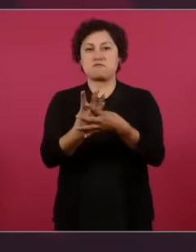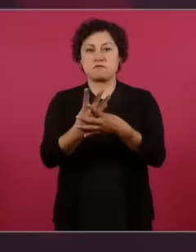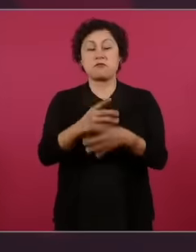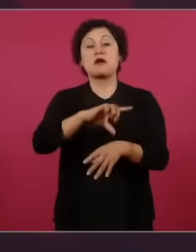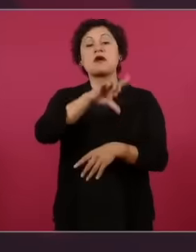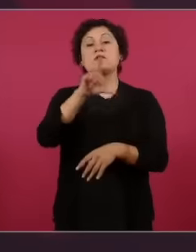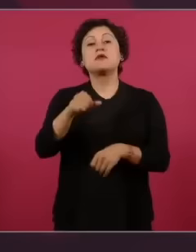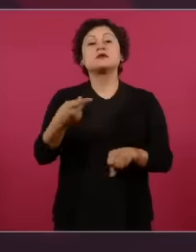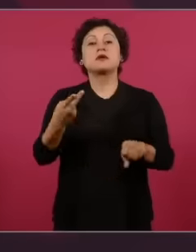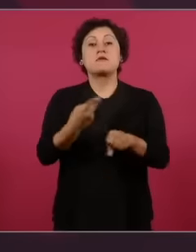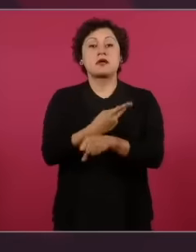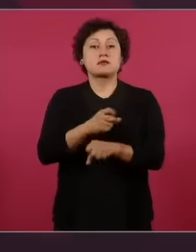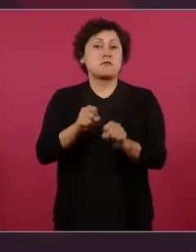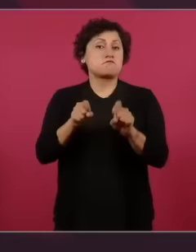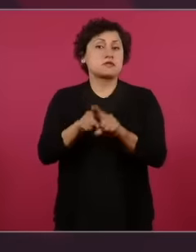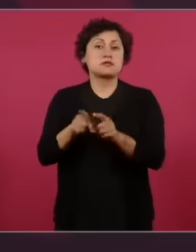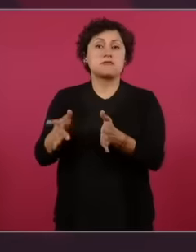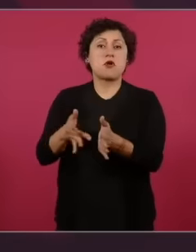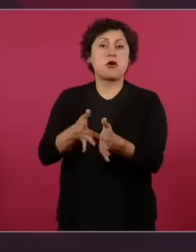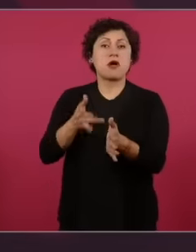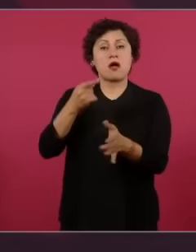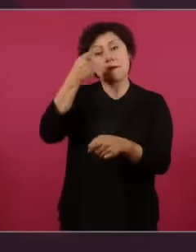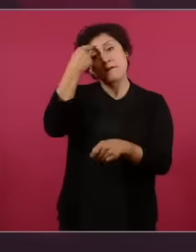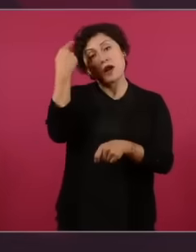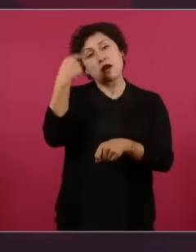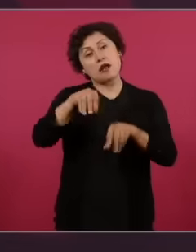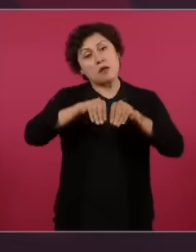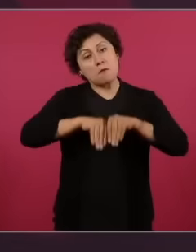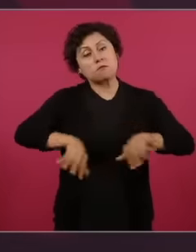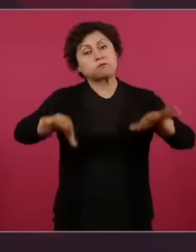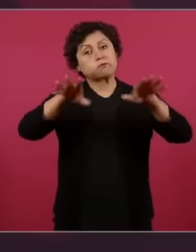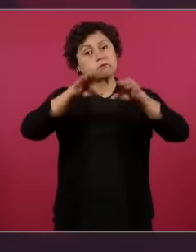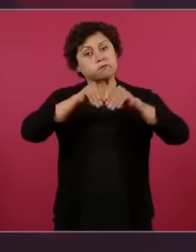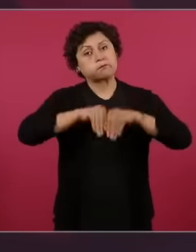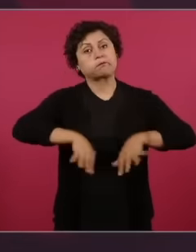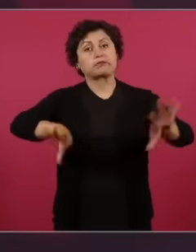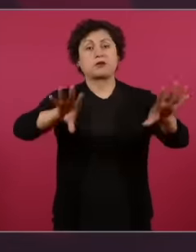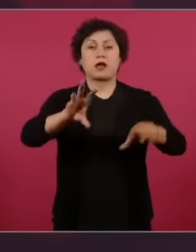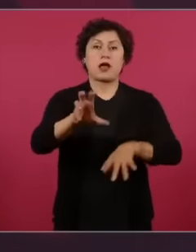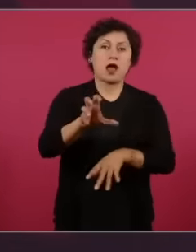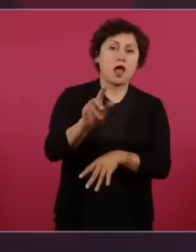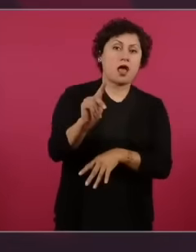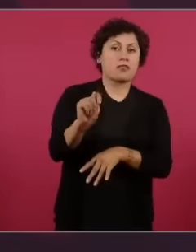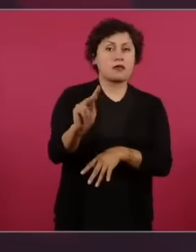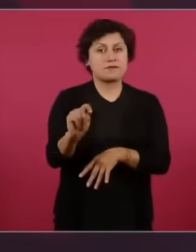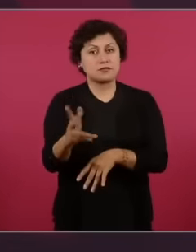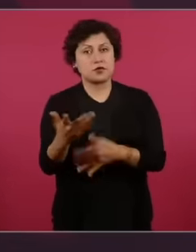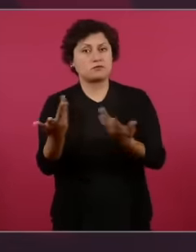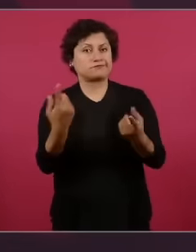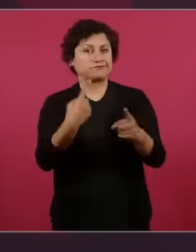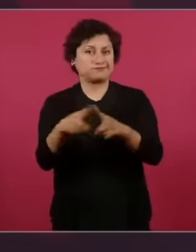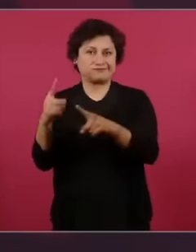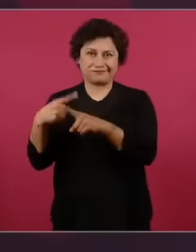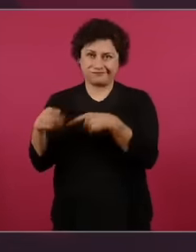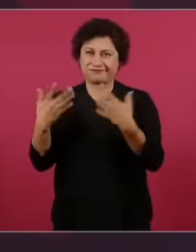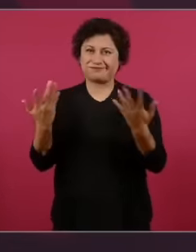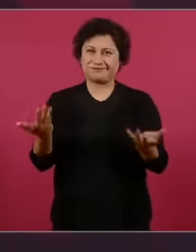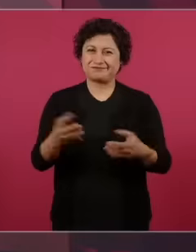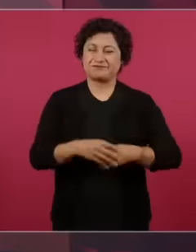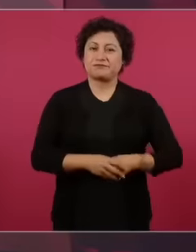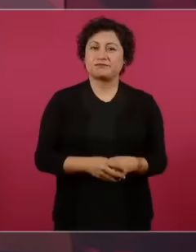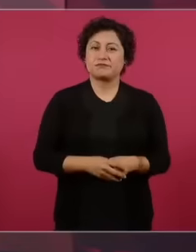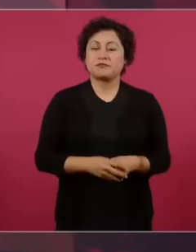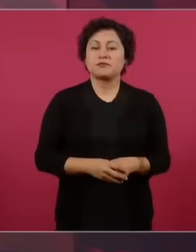television radio spots and from there came an accusation against